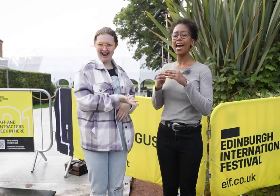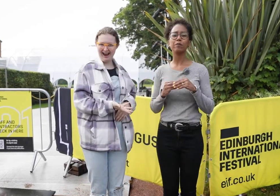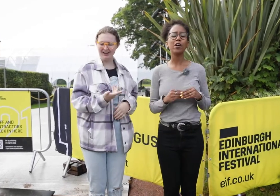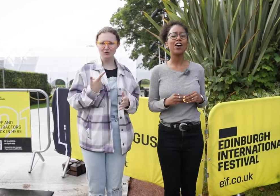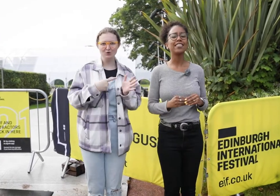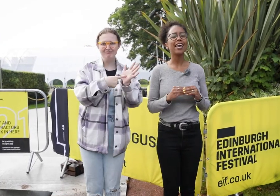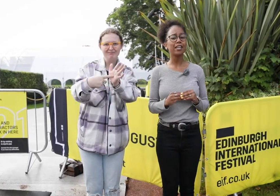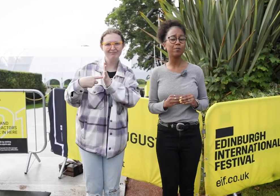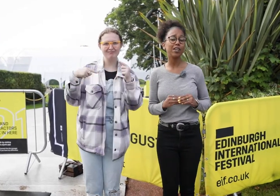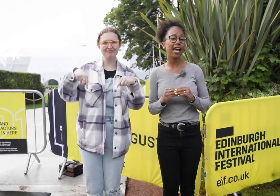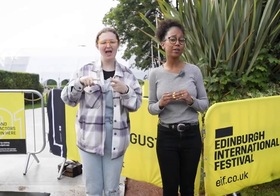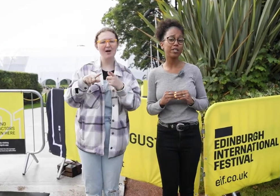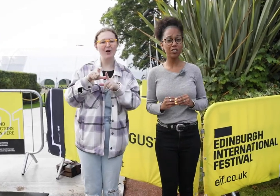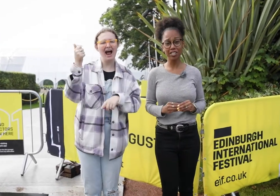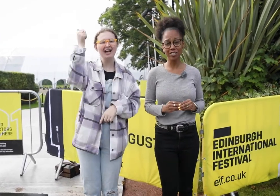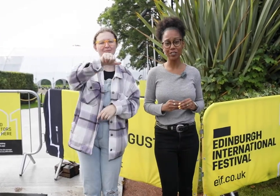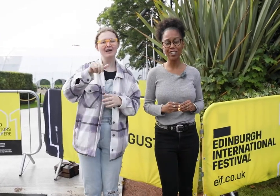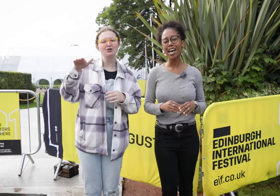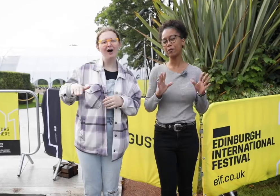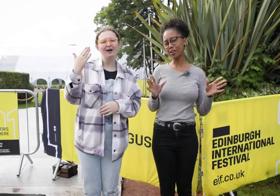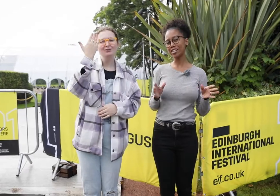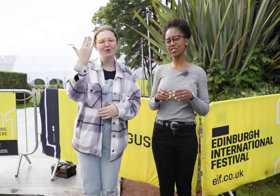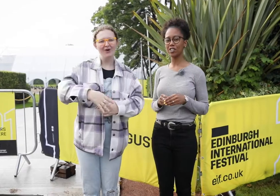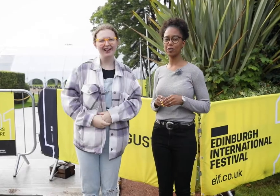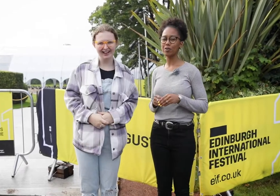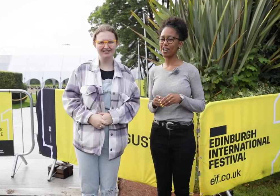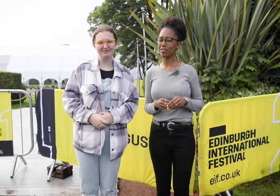and we are at the Edinburgh Academy Junior School and we are going to show you around.